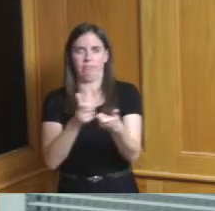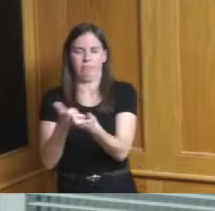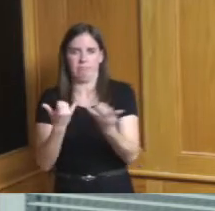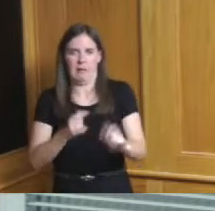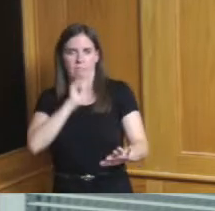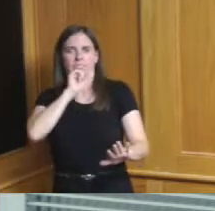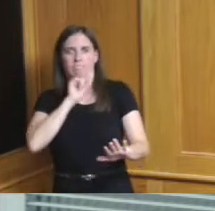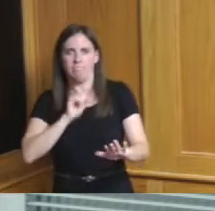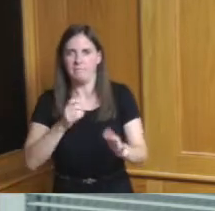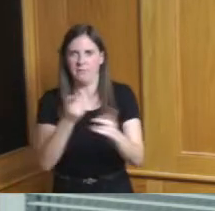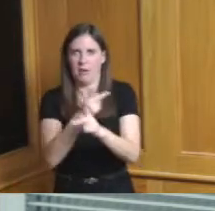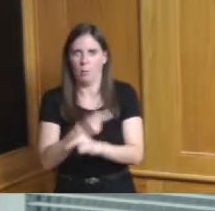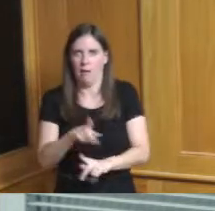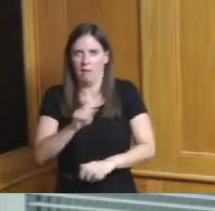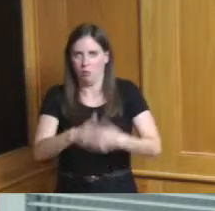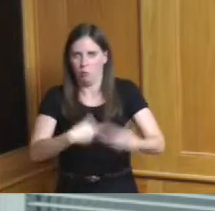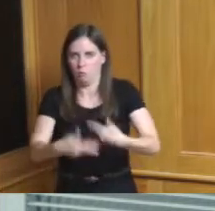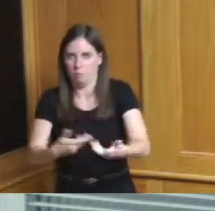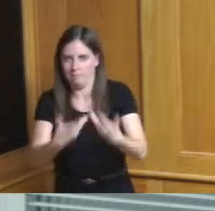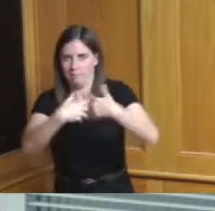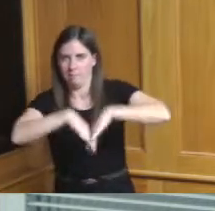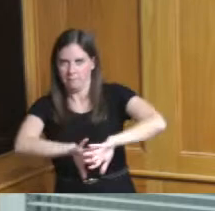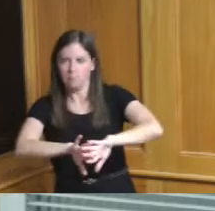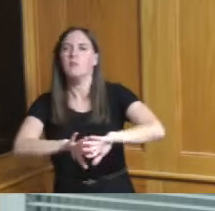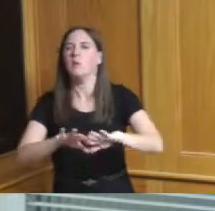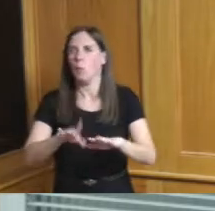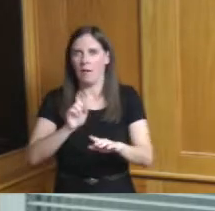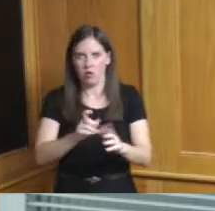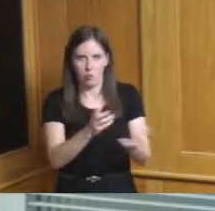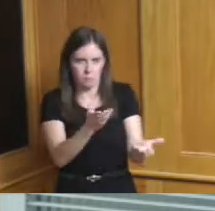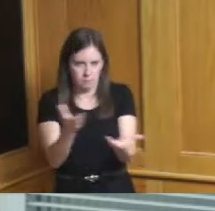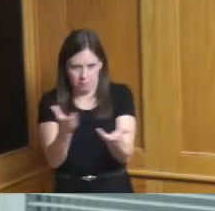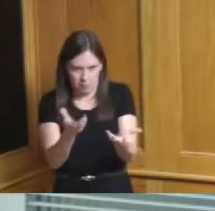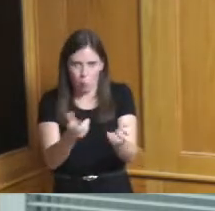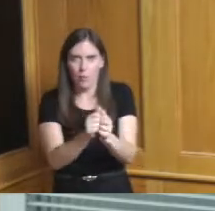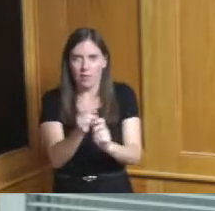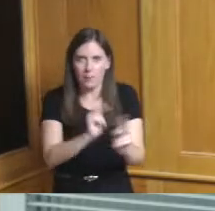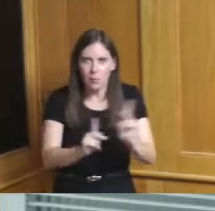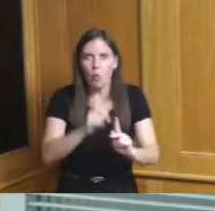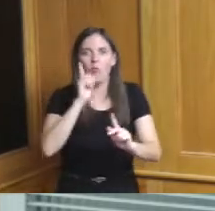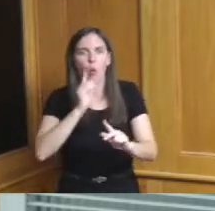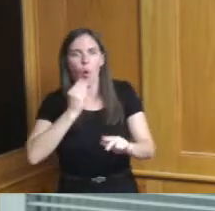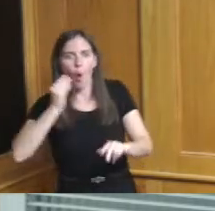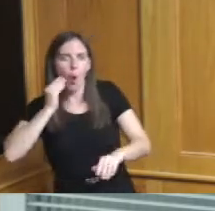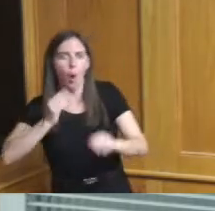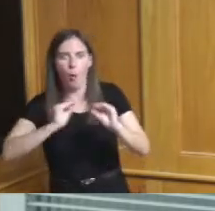so you know having to work with folks on you know home maintenance property maintenance and